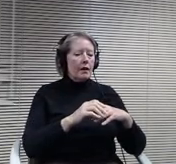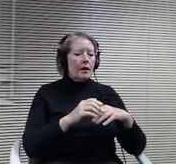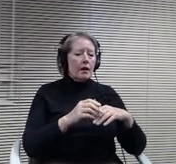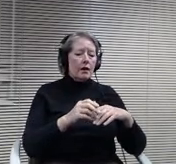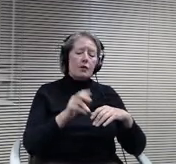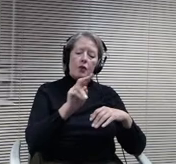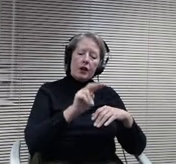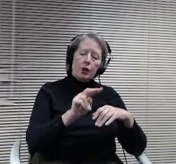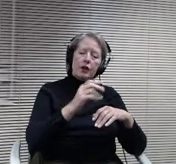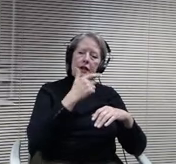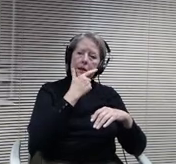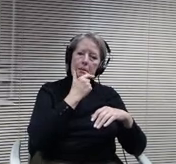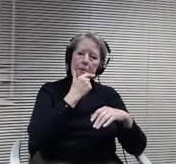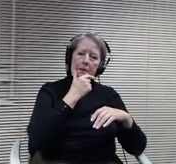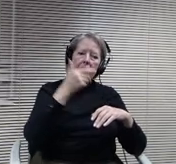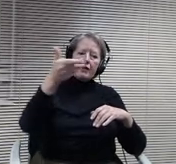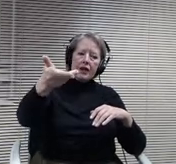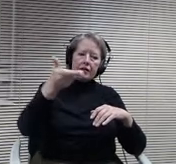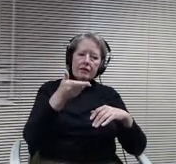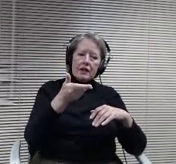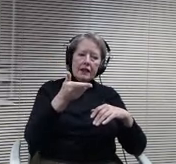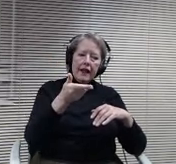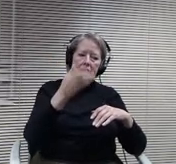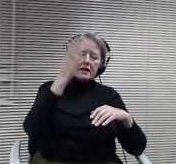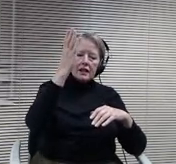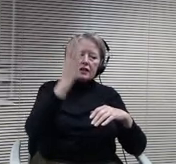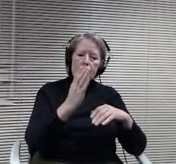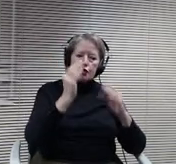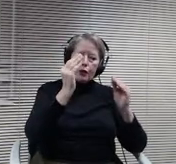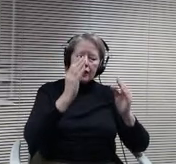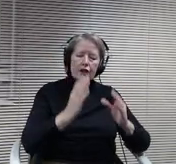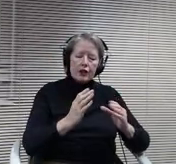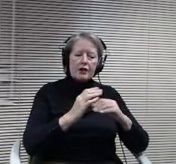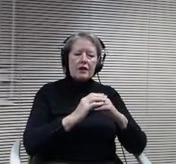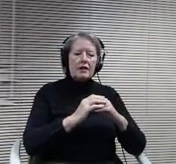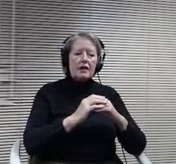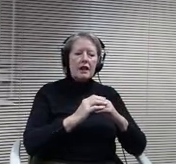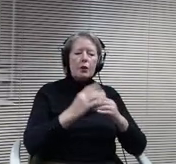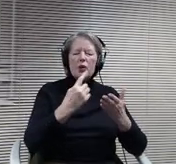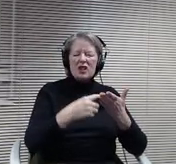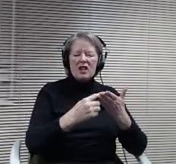piece tonight with you. What we're looking at for second semester for students in the momentum program. But that frame